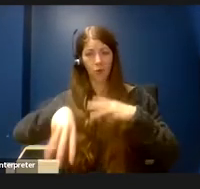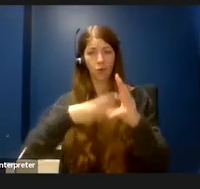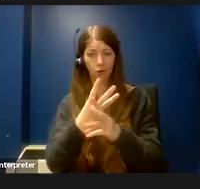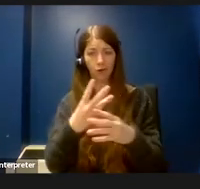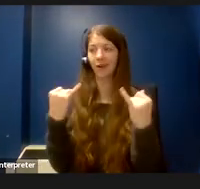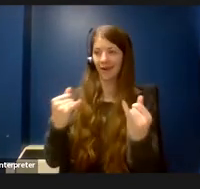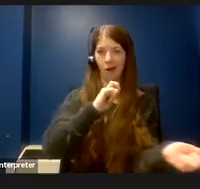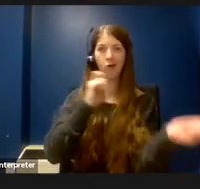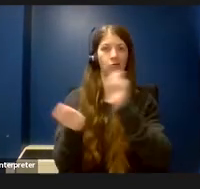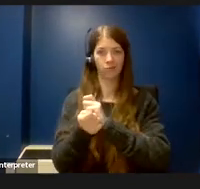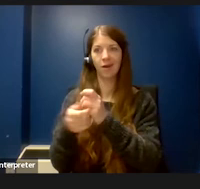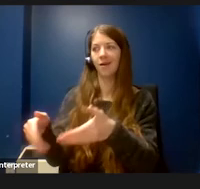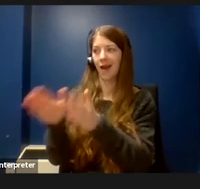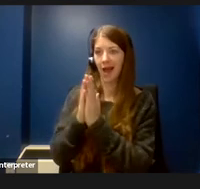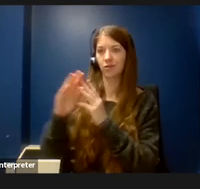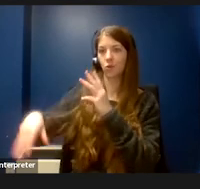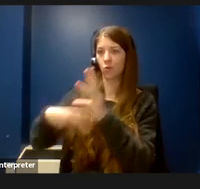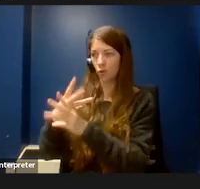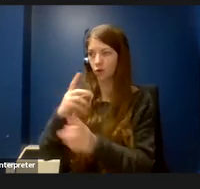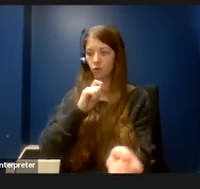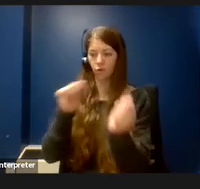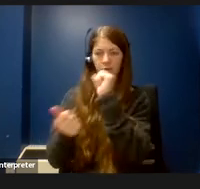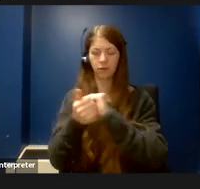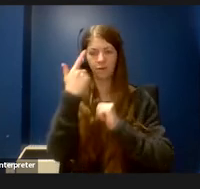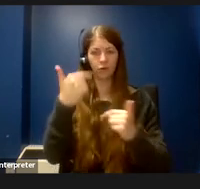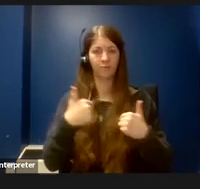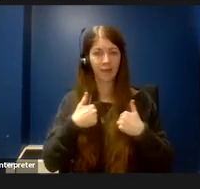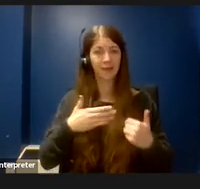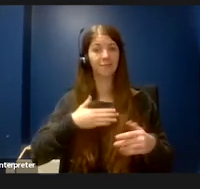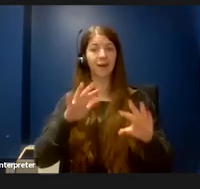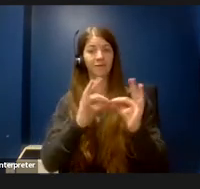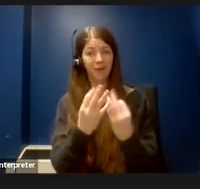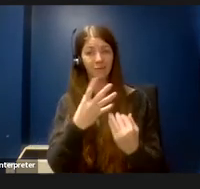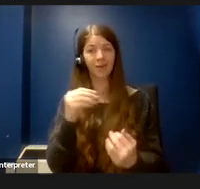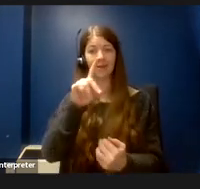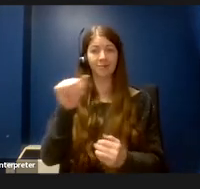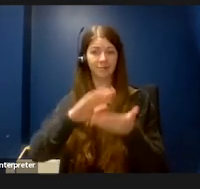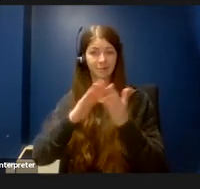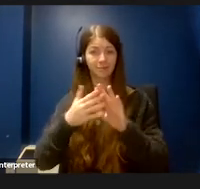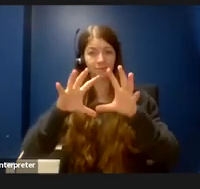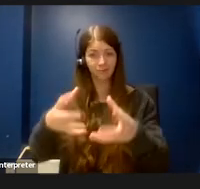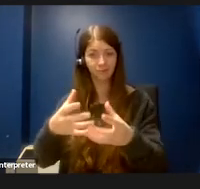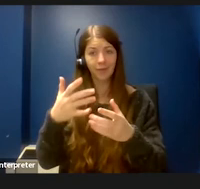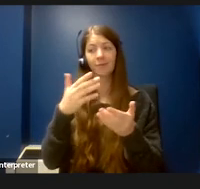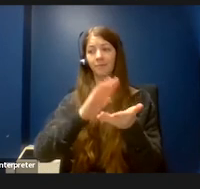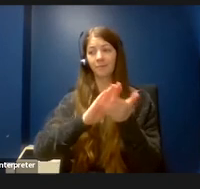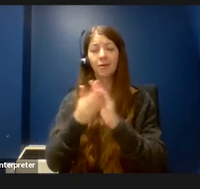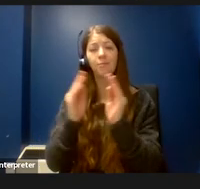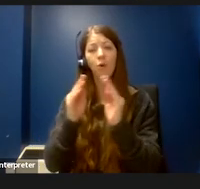to change for me, my family, and the disability community to become more accessible and inclusive.